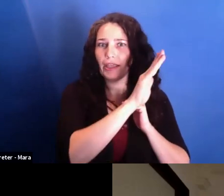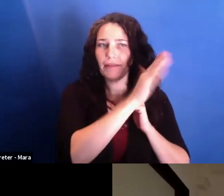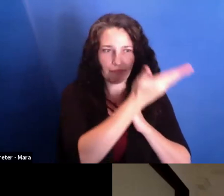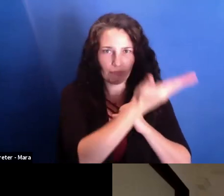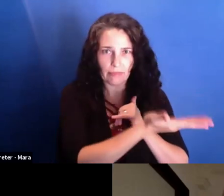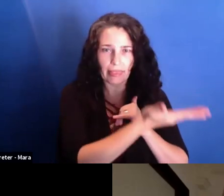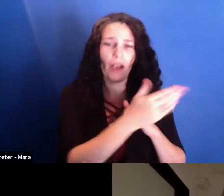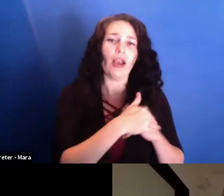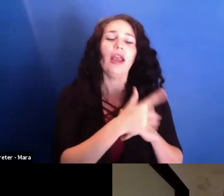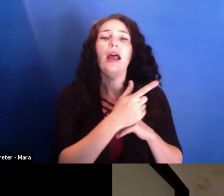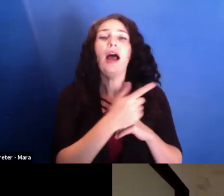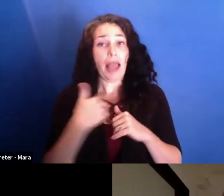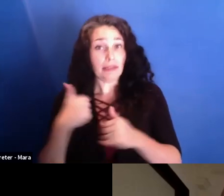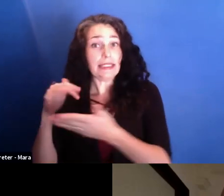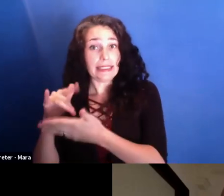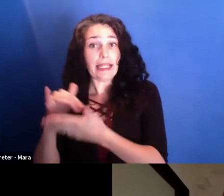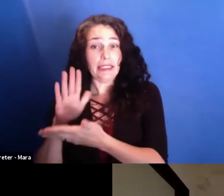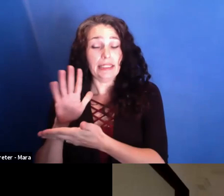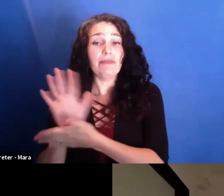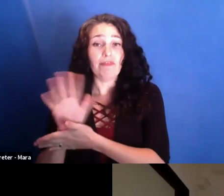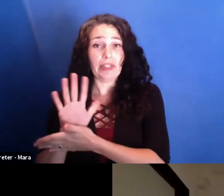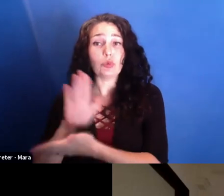I went to film school, like many of us,